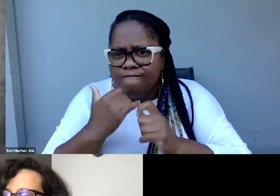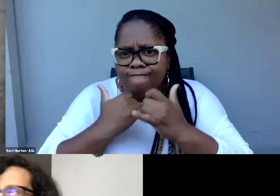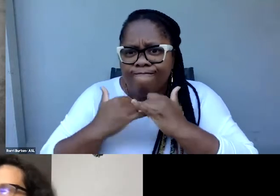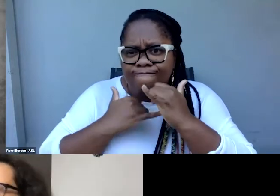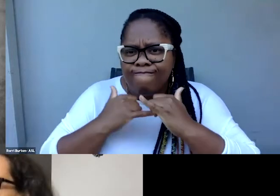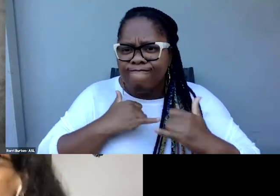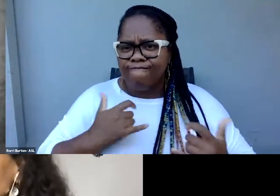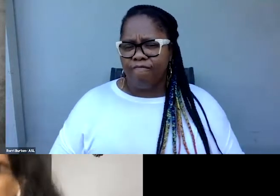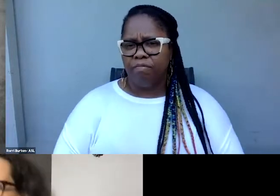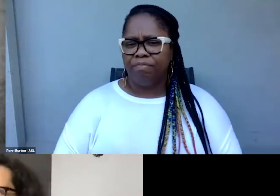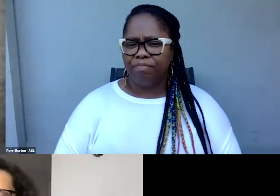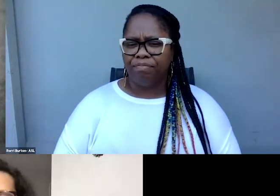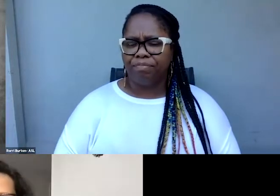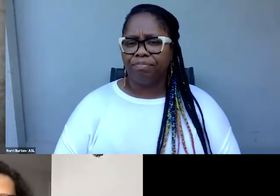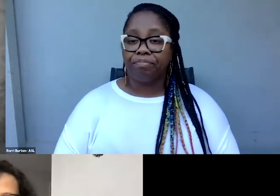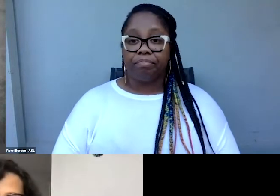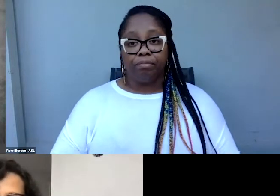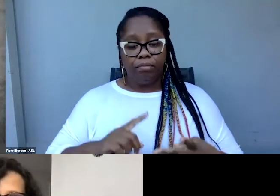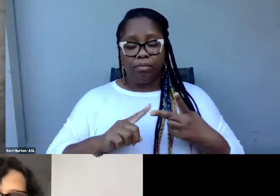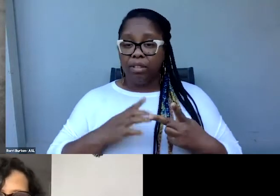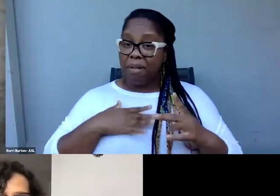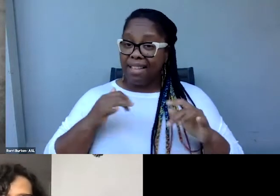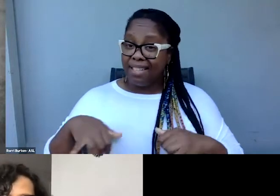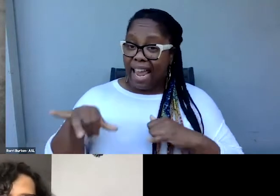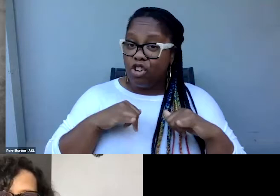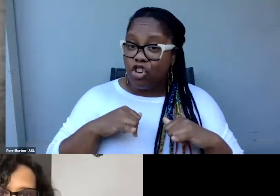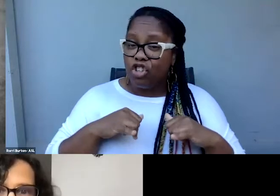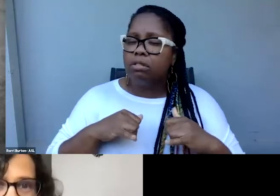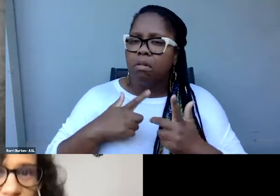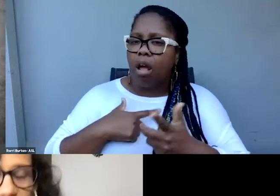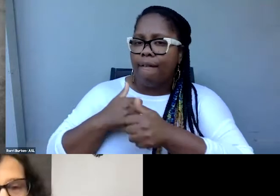what standards do I use? I mean, I start with a lot of the FCC standards